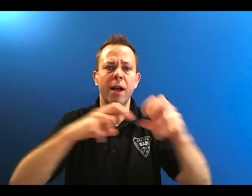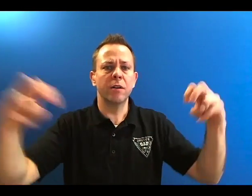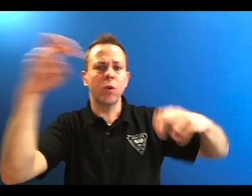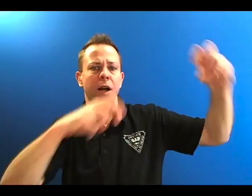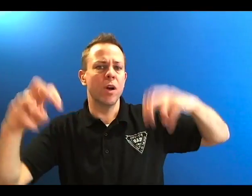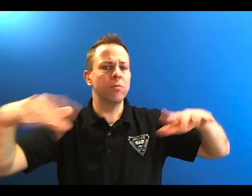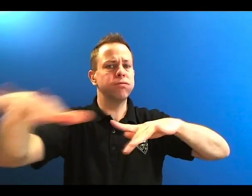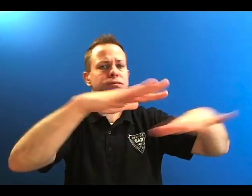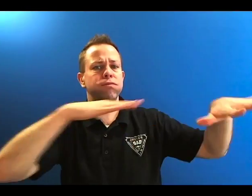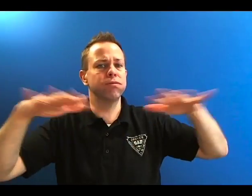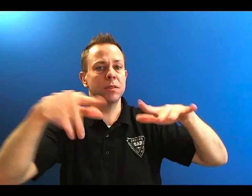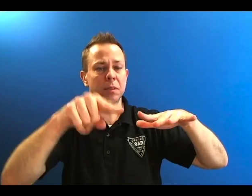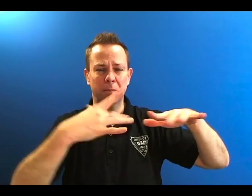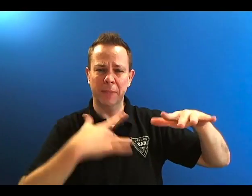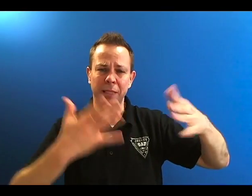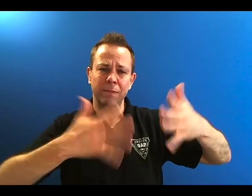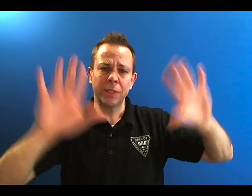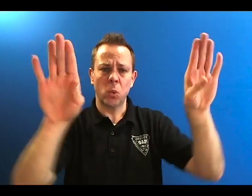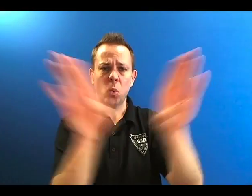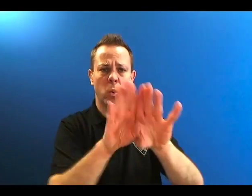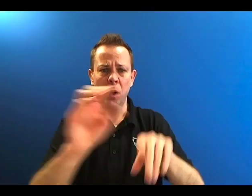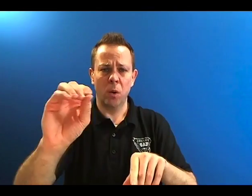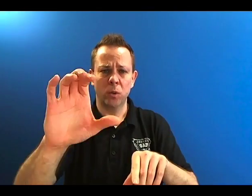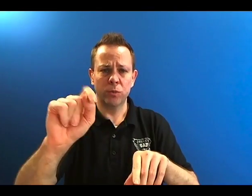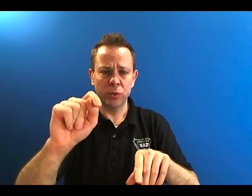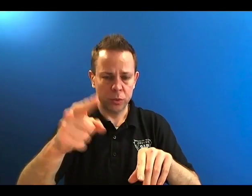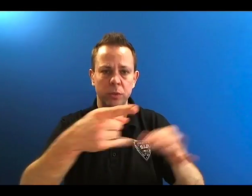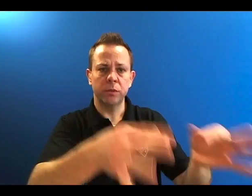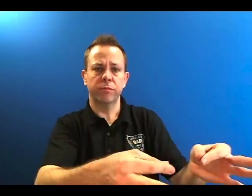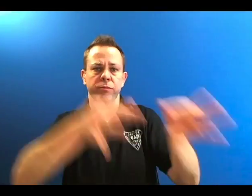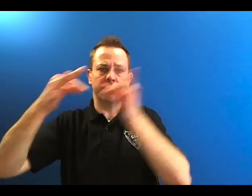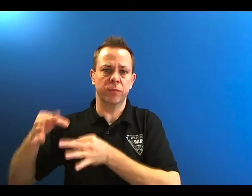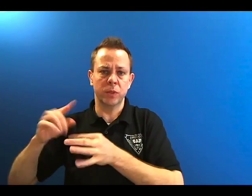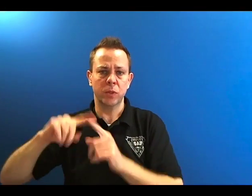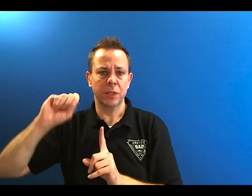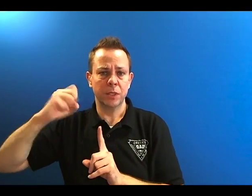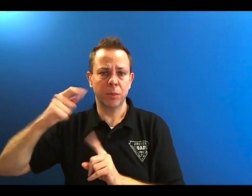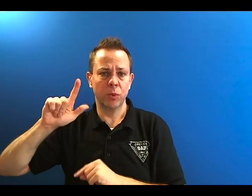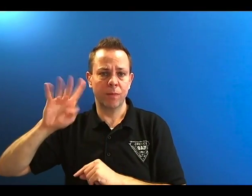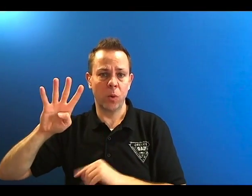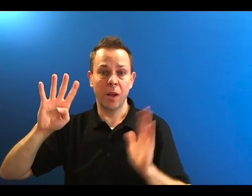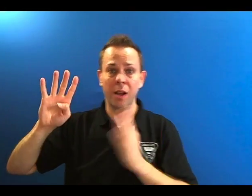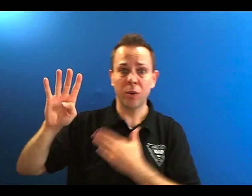The rides usually end sometime in October but will now end on September 24.